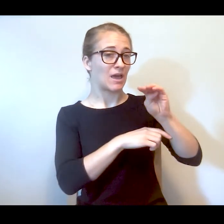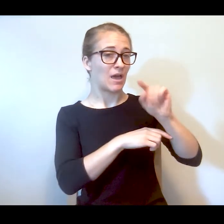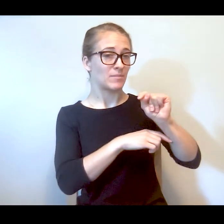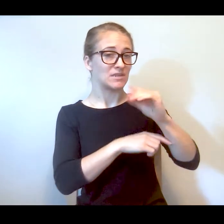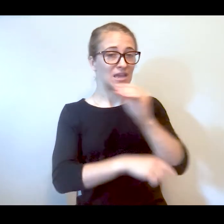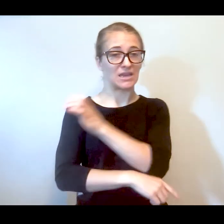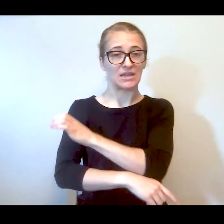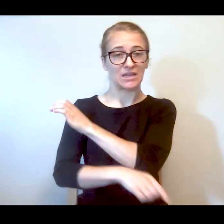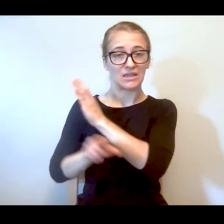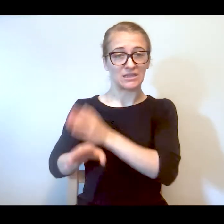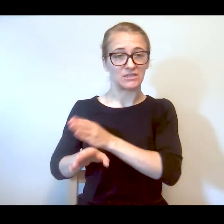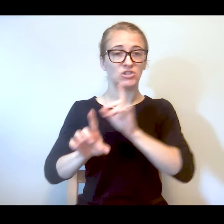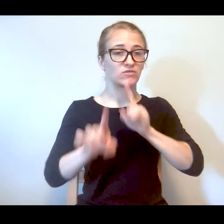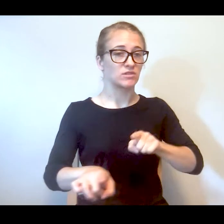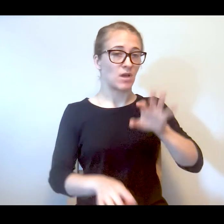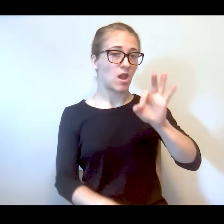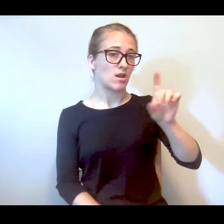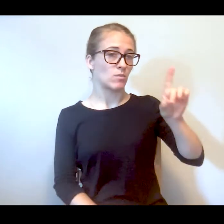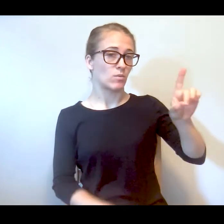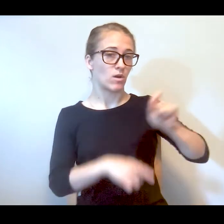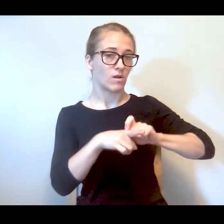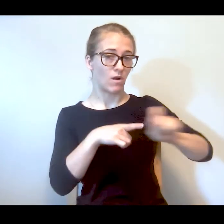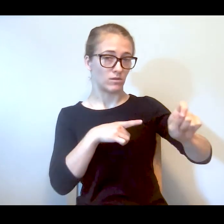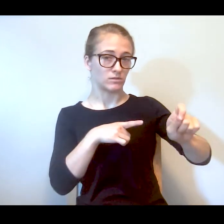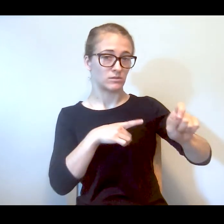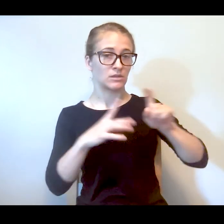clinicians to respond to 911 calls. It started in